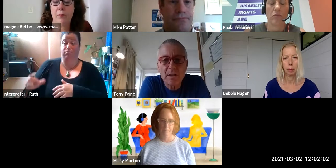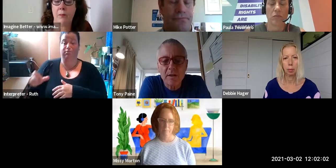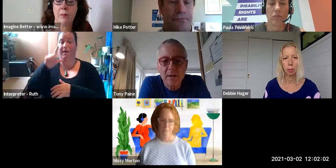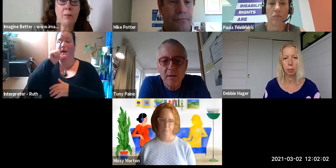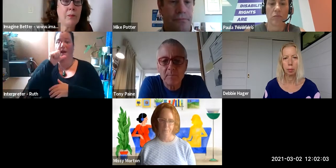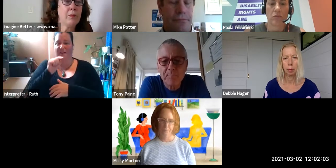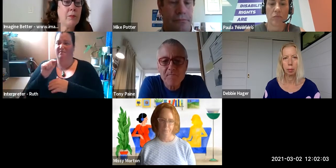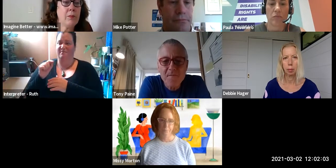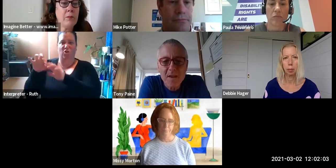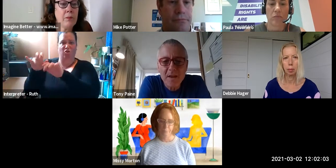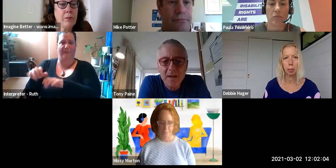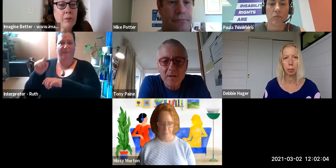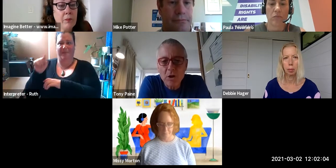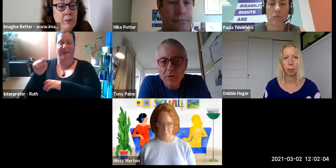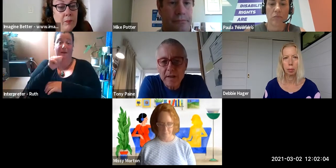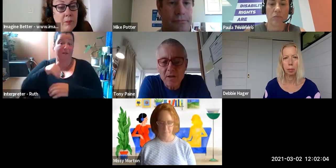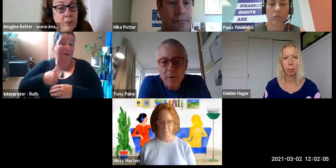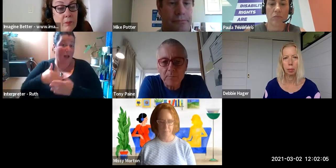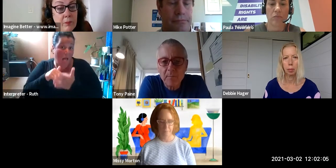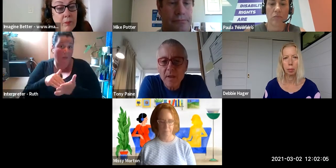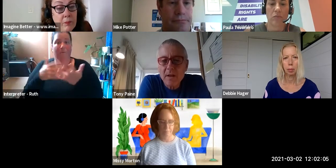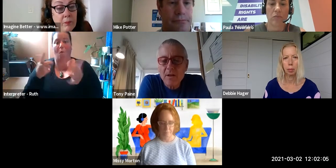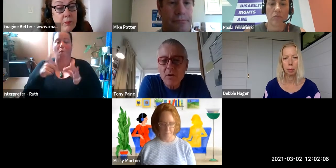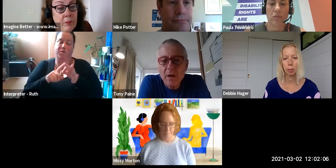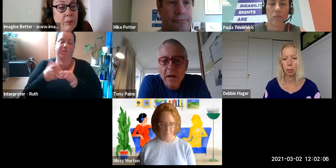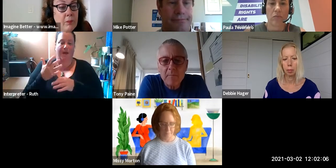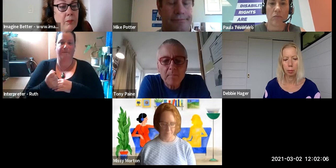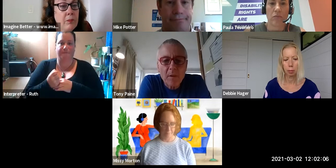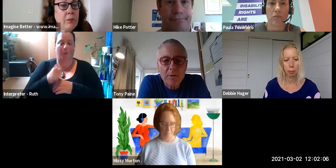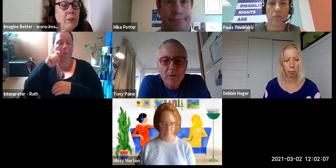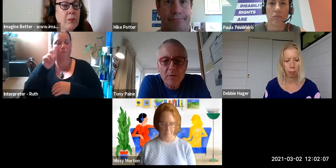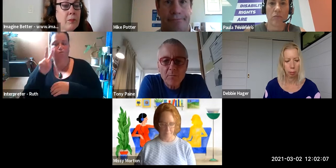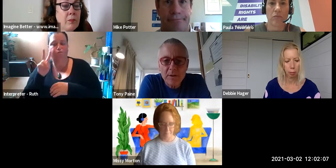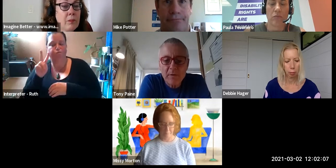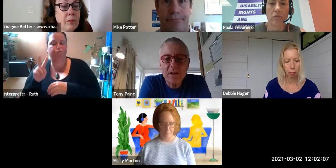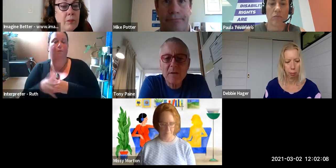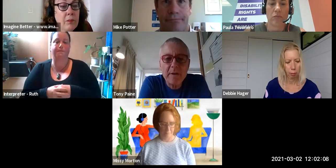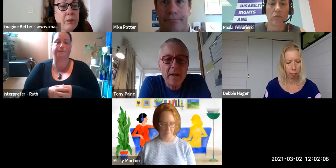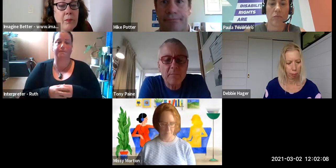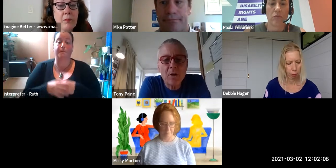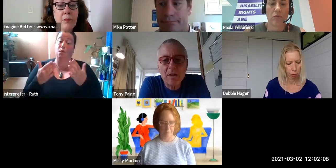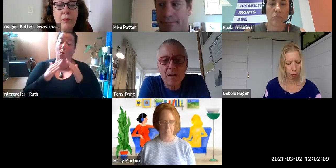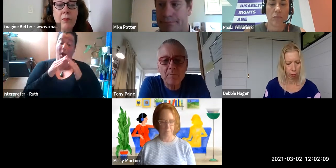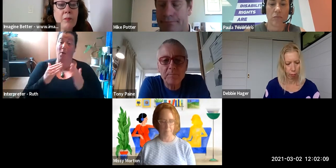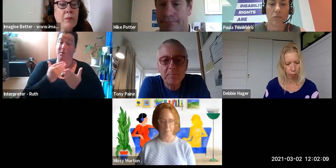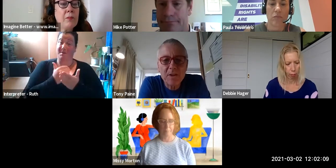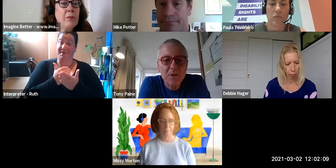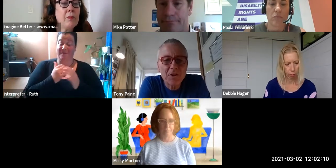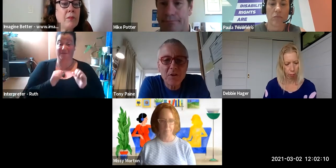is monitoring that as well. So with those bits of housekeeping and my best wishes to